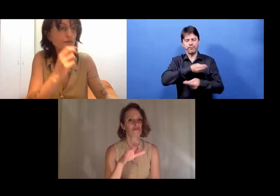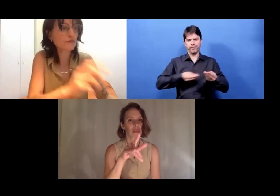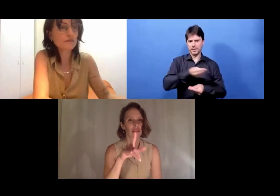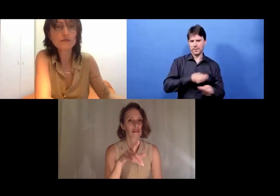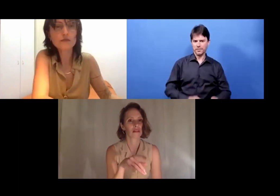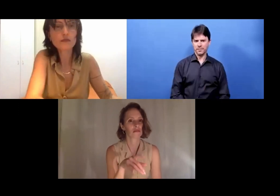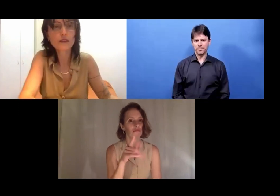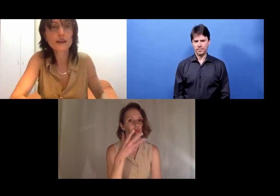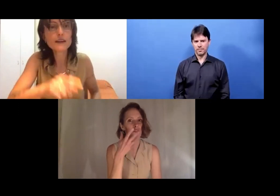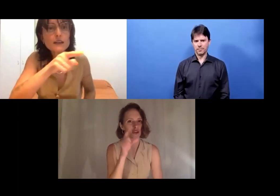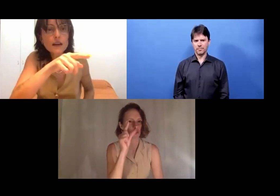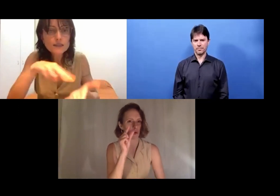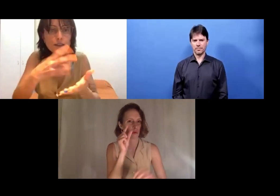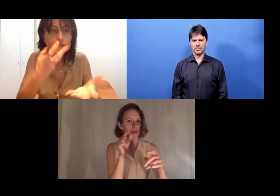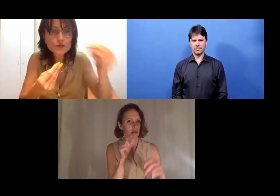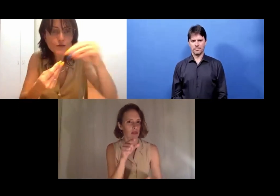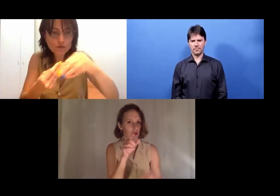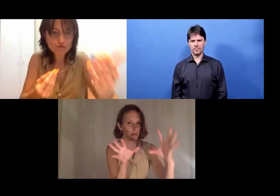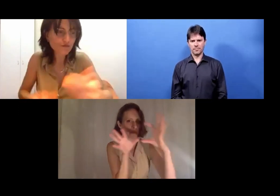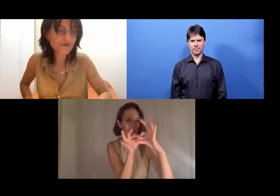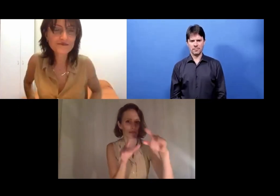Would you like to add something, Kassandra?